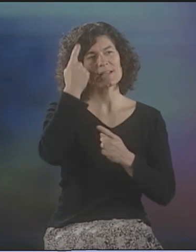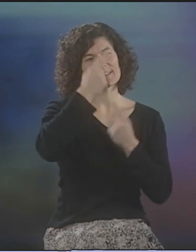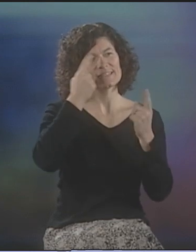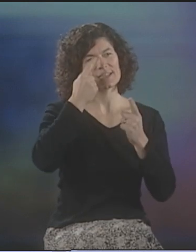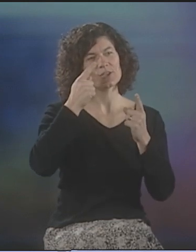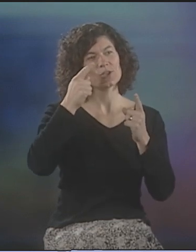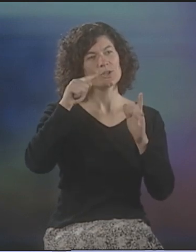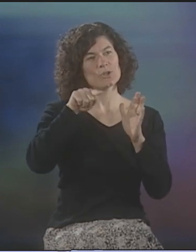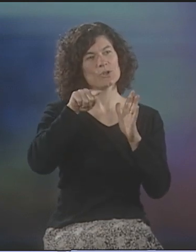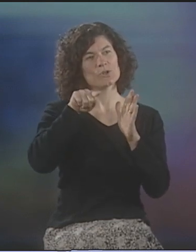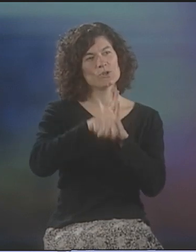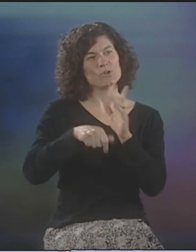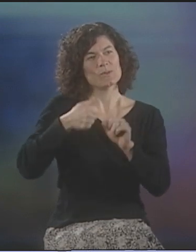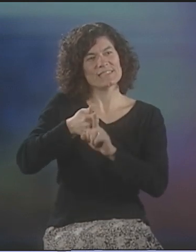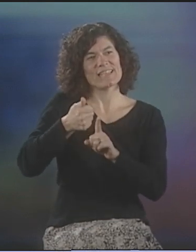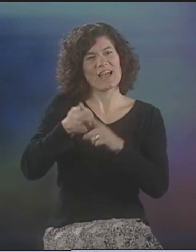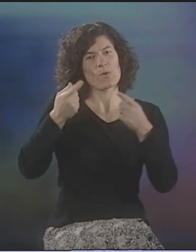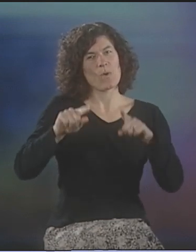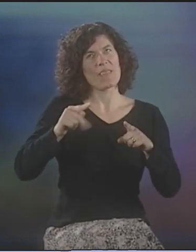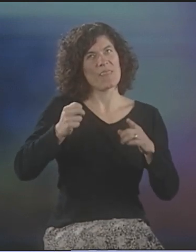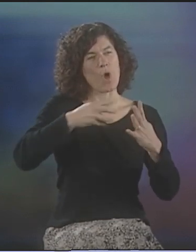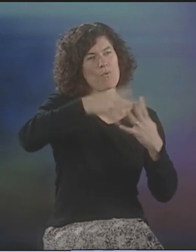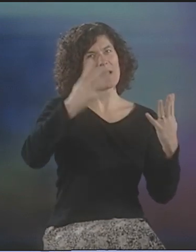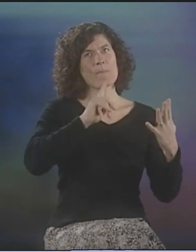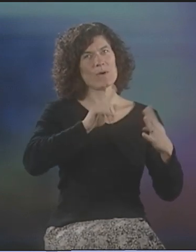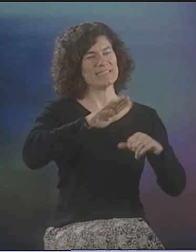WHO HAVE CONSIDERED SUICIDE/ WHEN THE RAINBOW IS ENUF"...